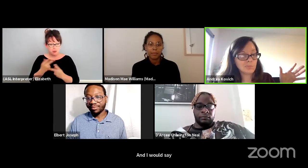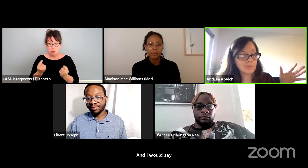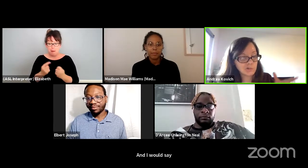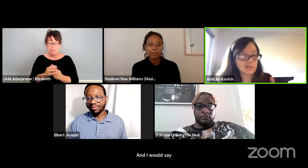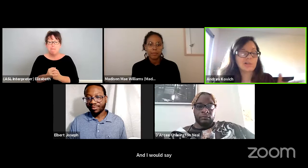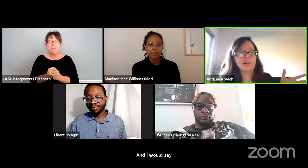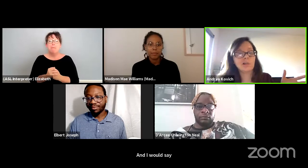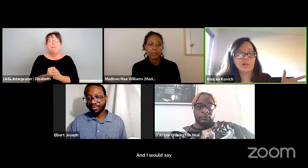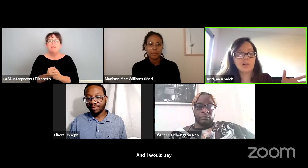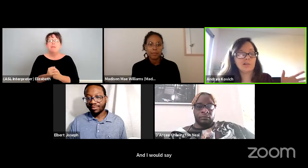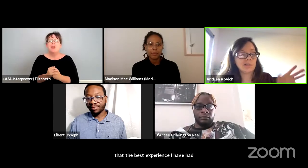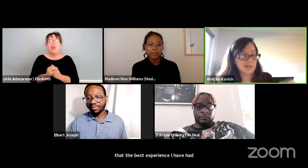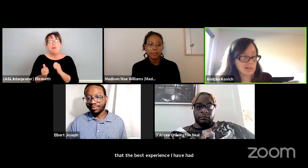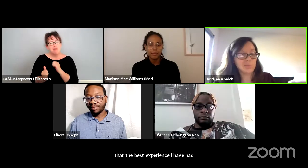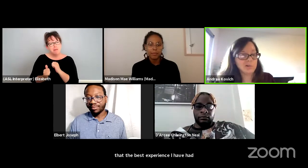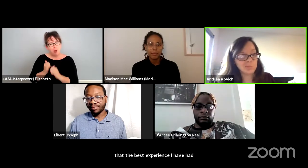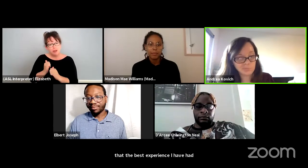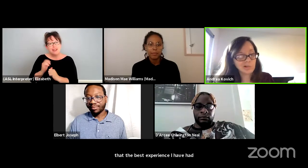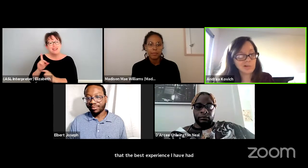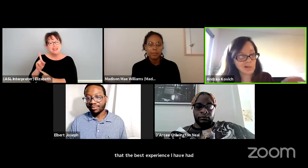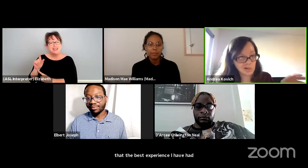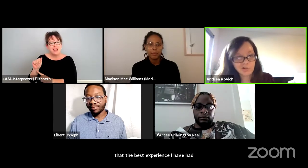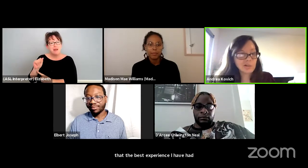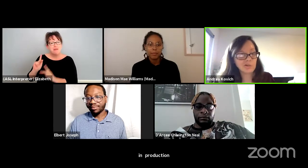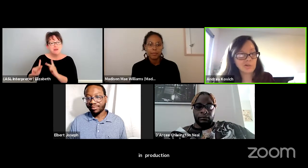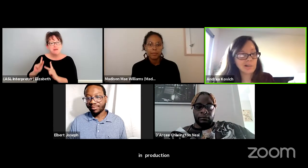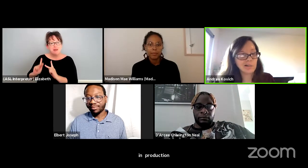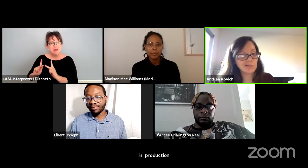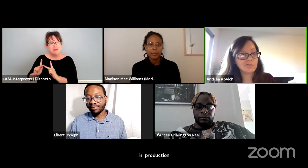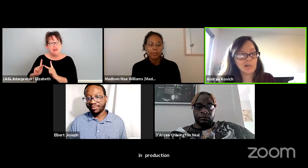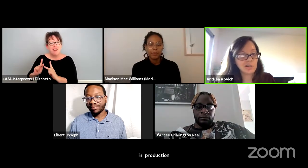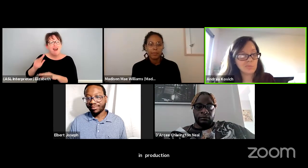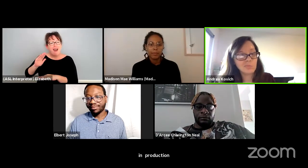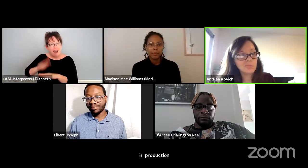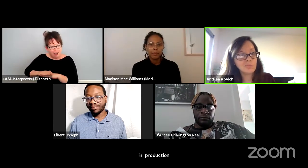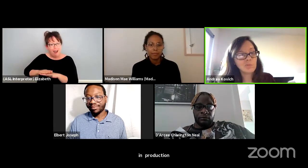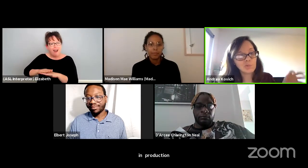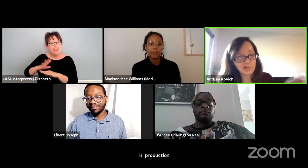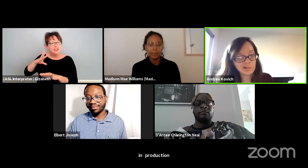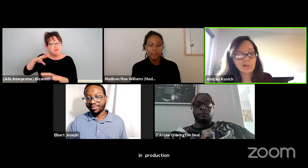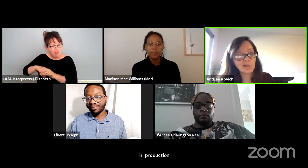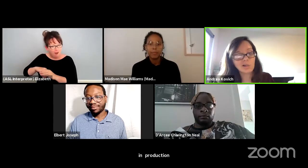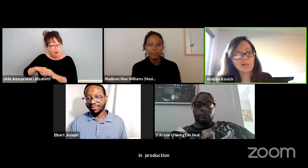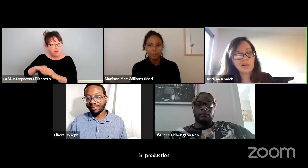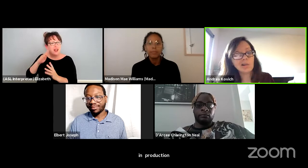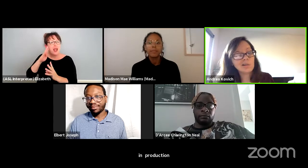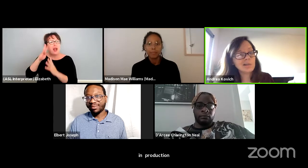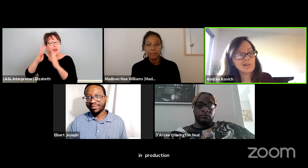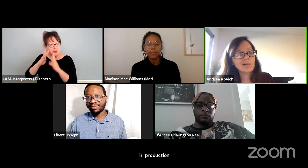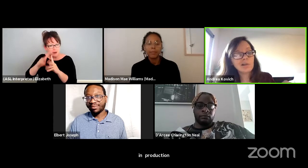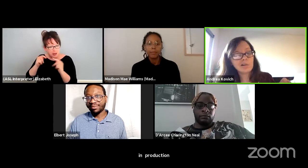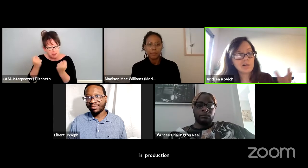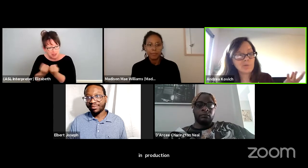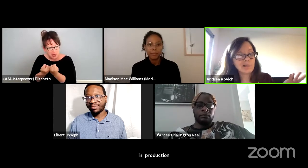mostly disabled people on the creative team working on that.